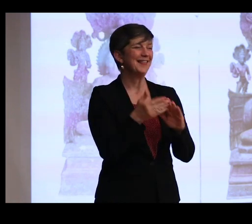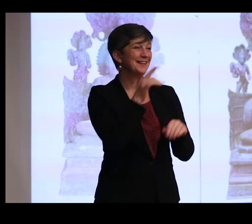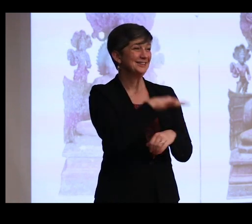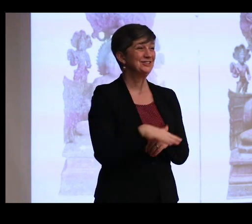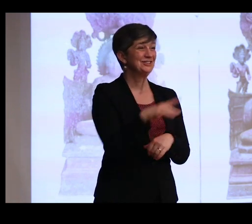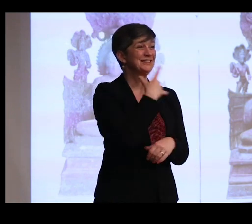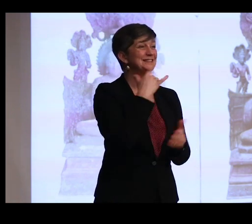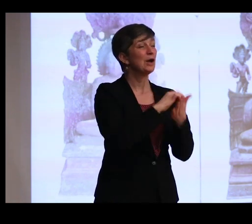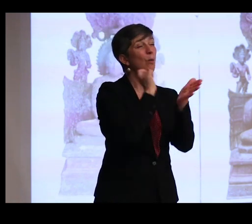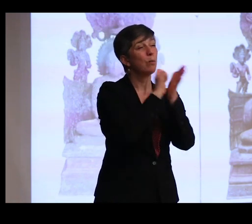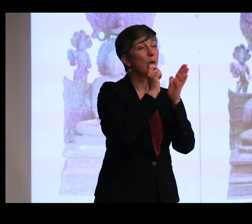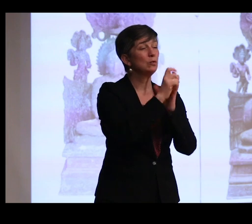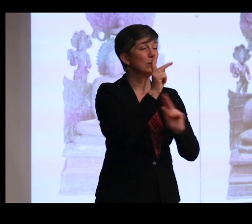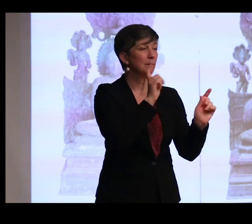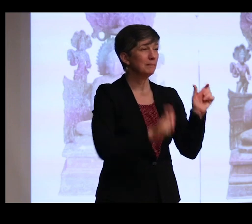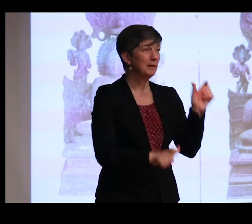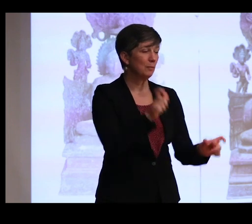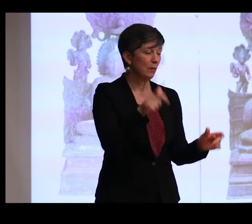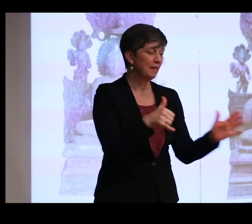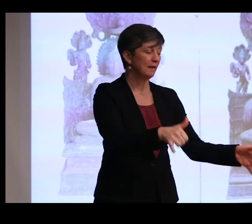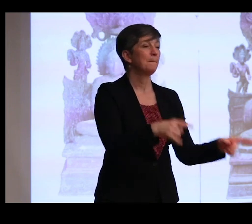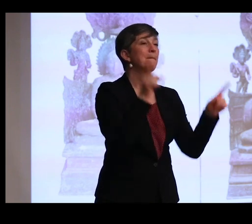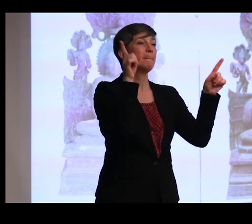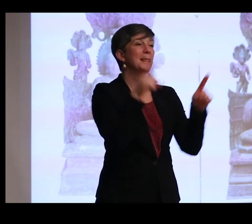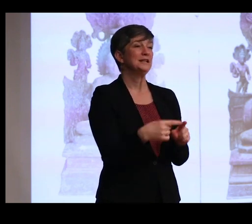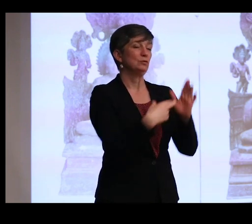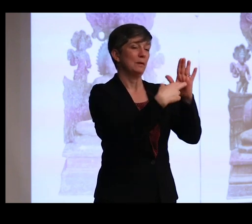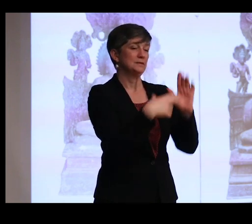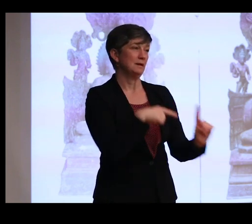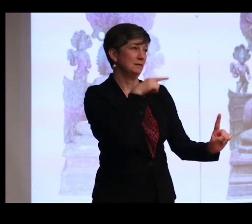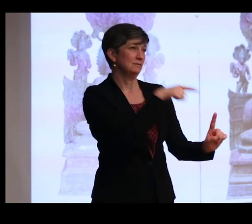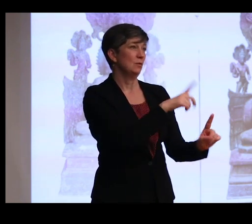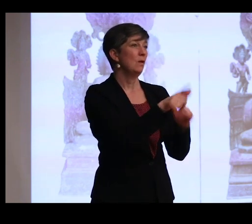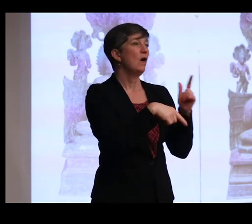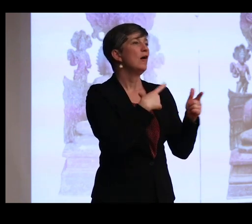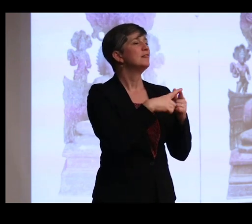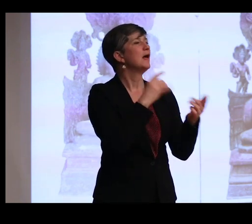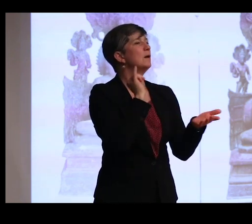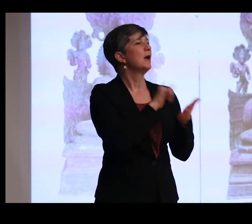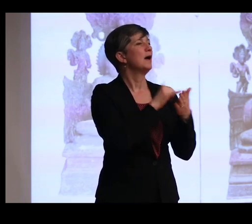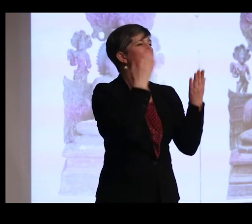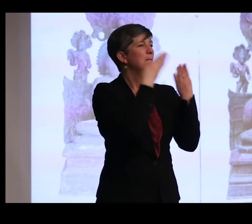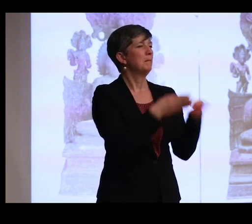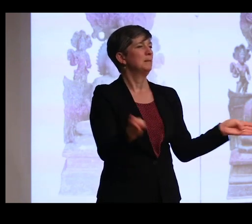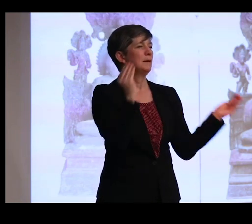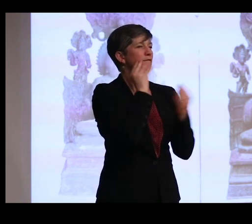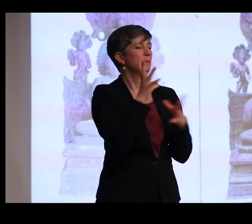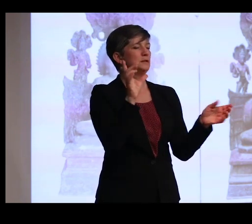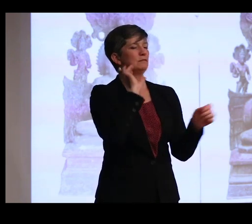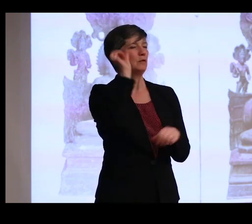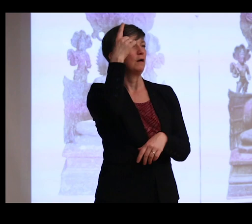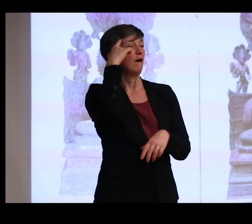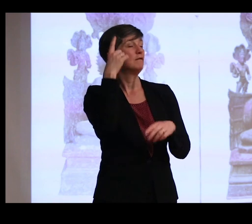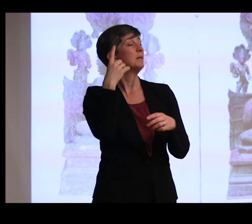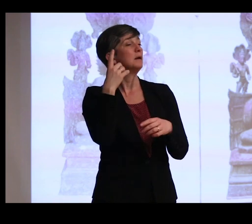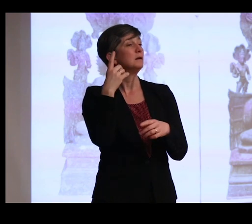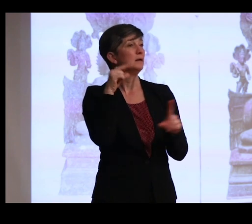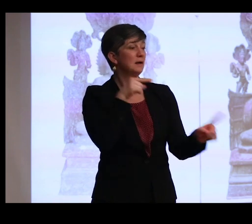to the villagers' Indian representative, who was then the minister for public information in the Madras government, asking about the status